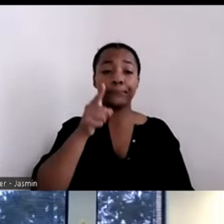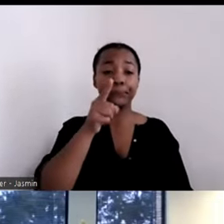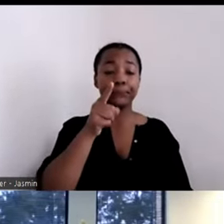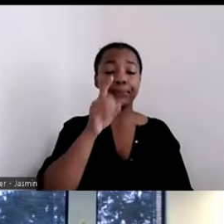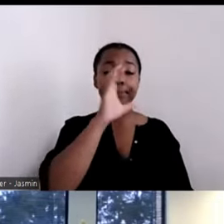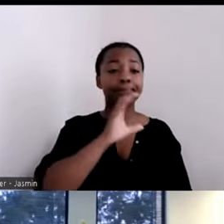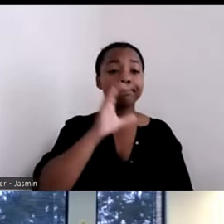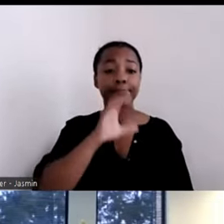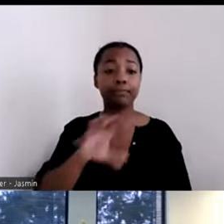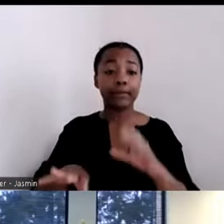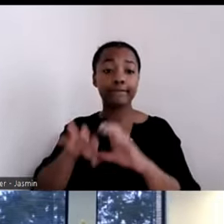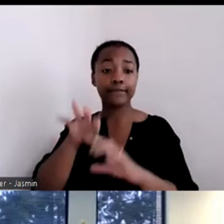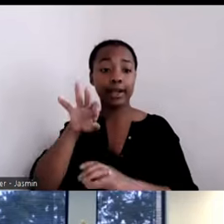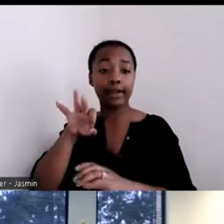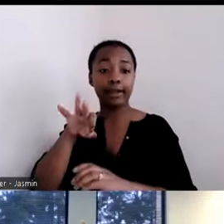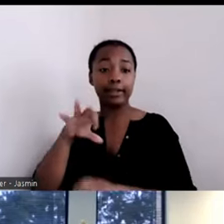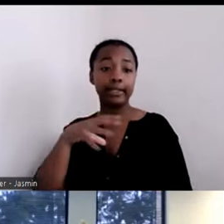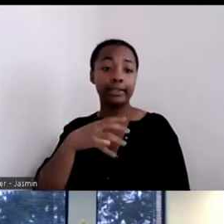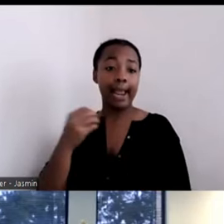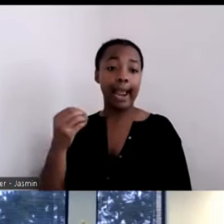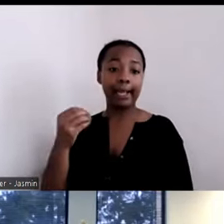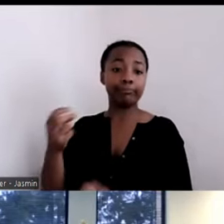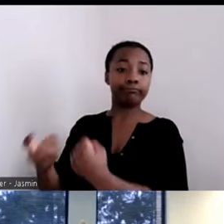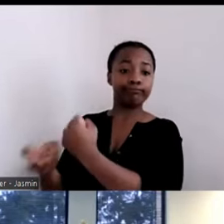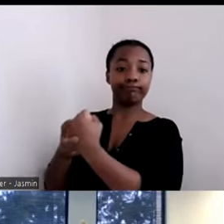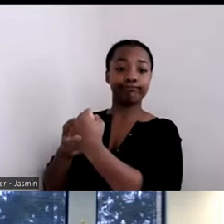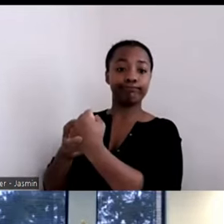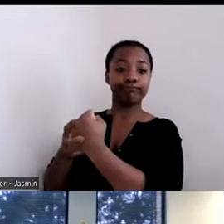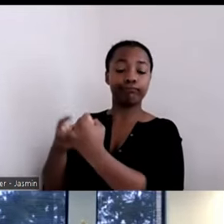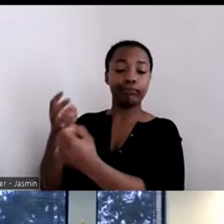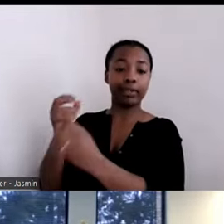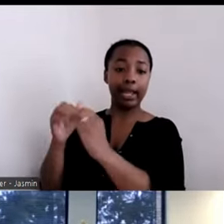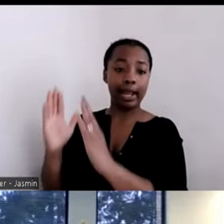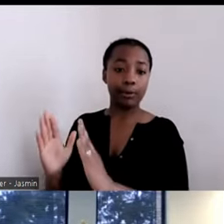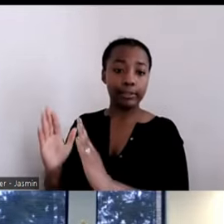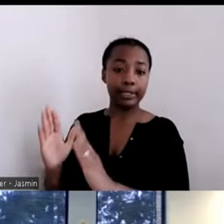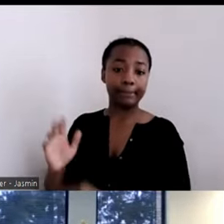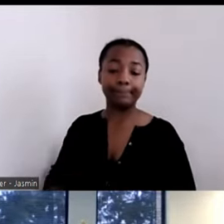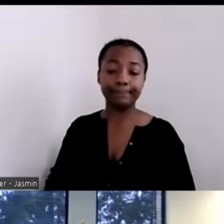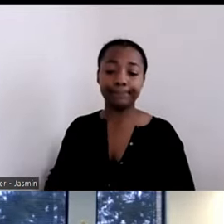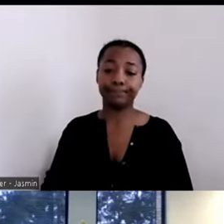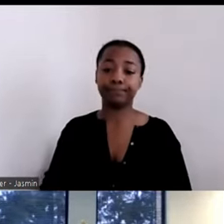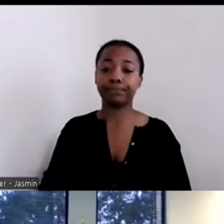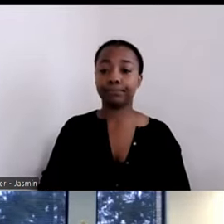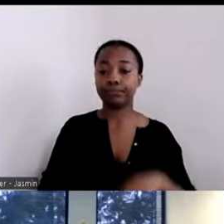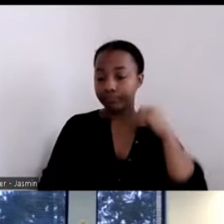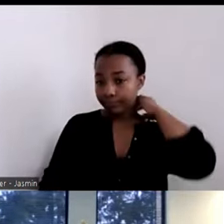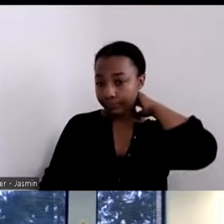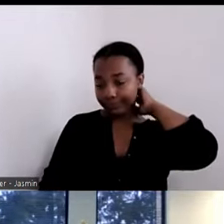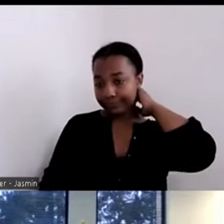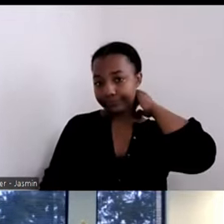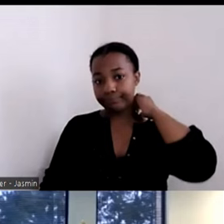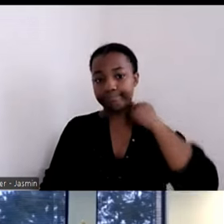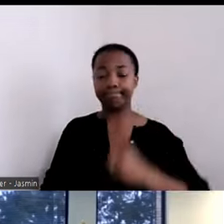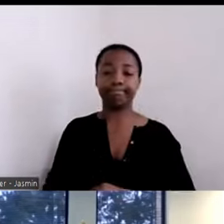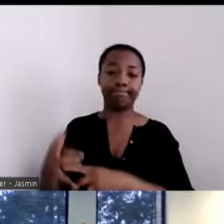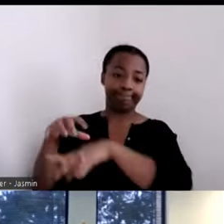I can start with that.